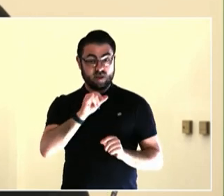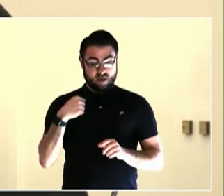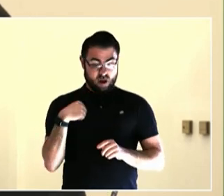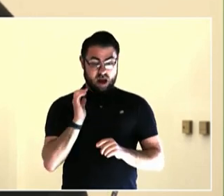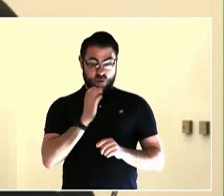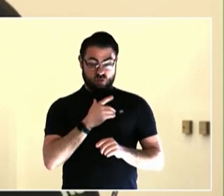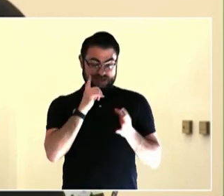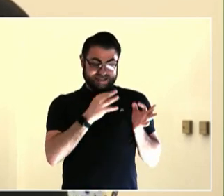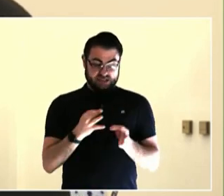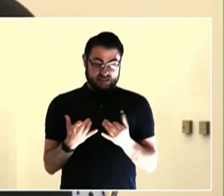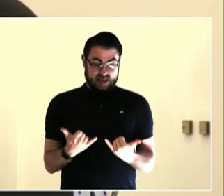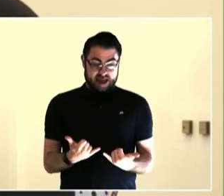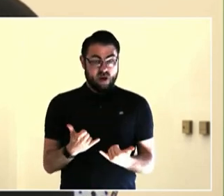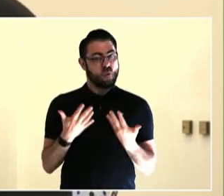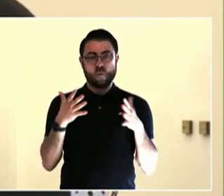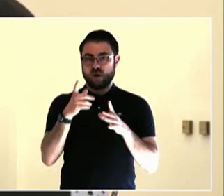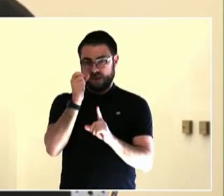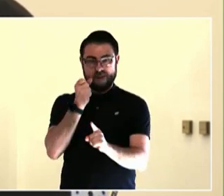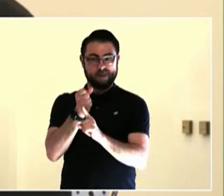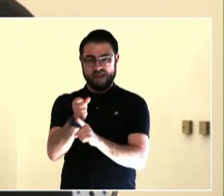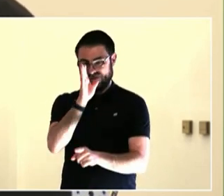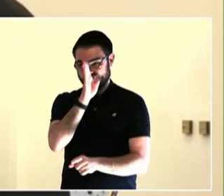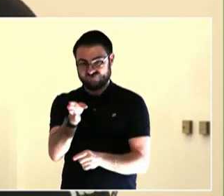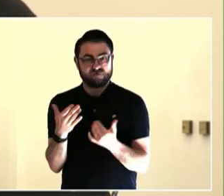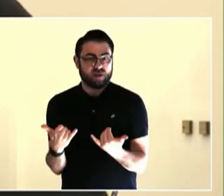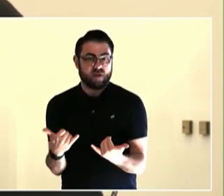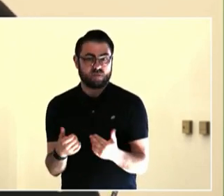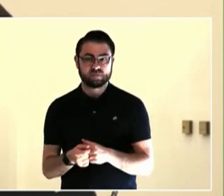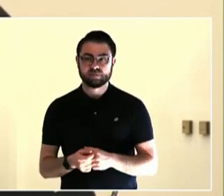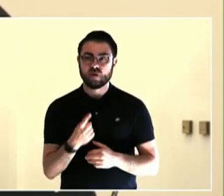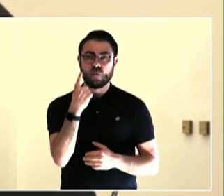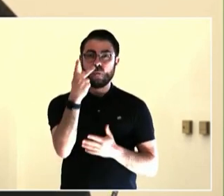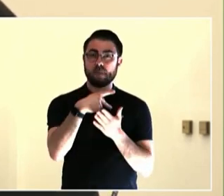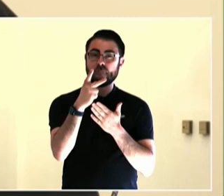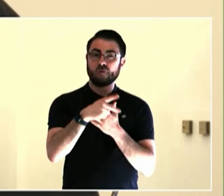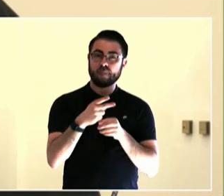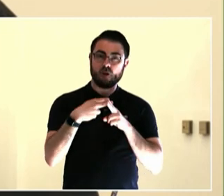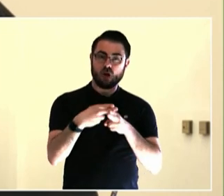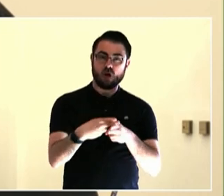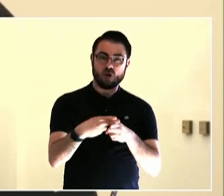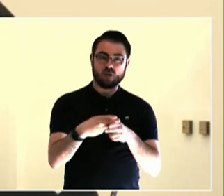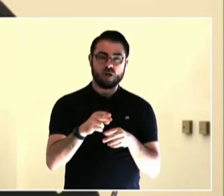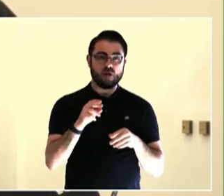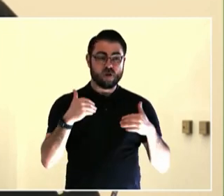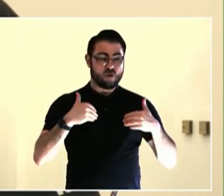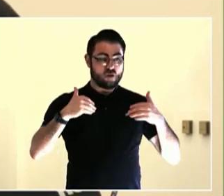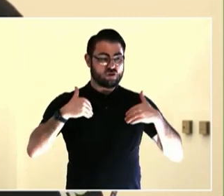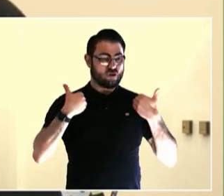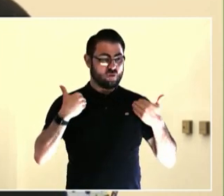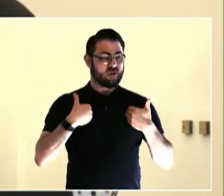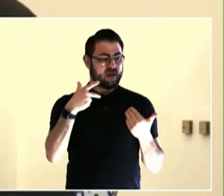So citizen engagement has been my career since day one. The very first thing I ever did